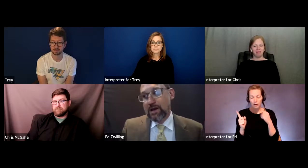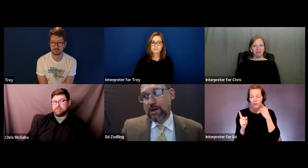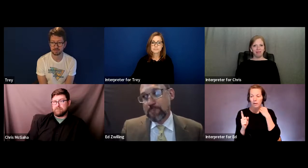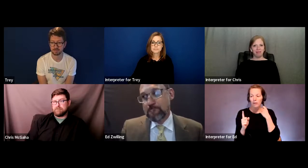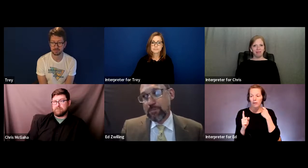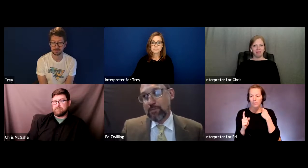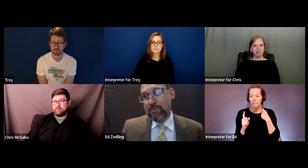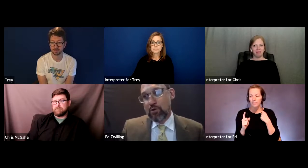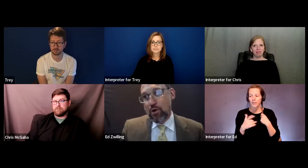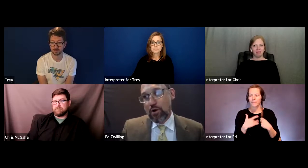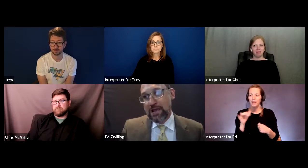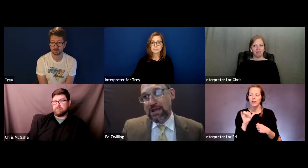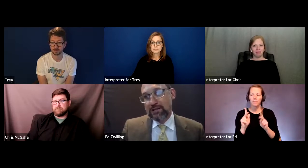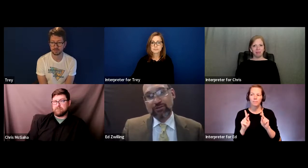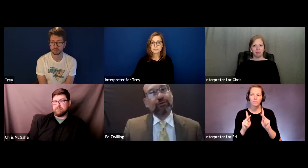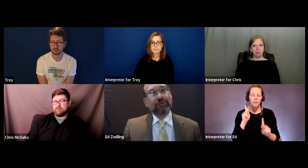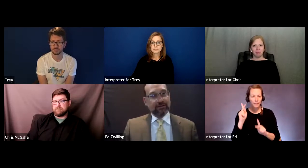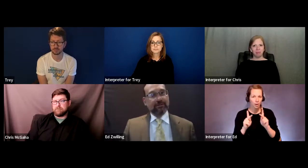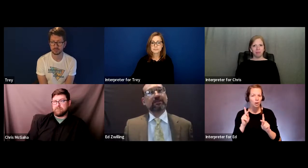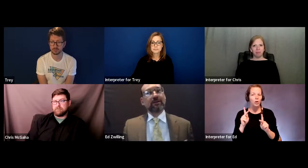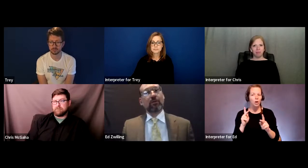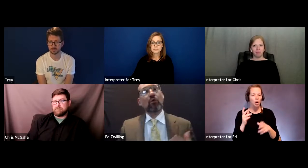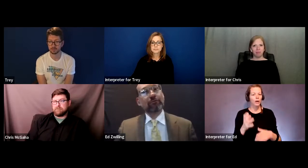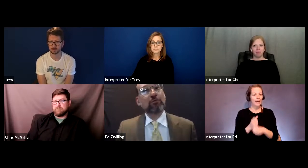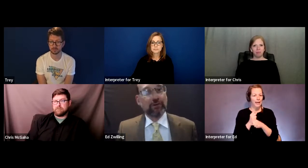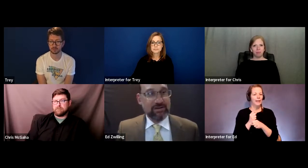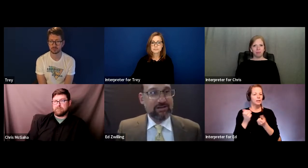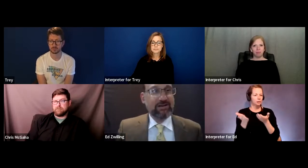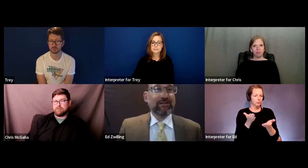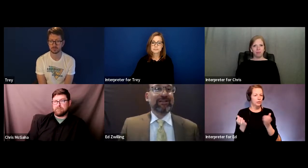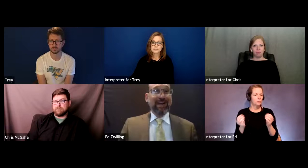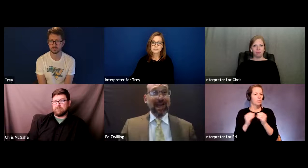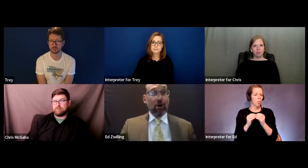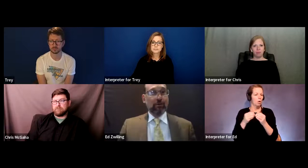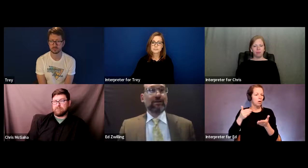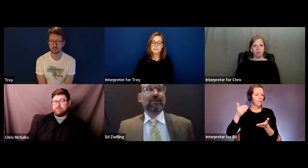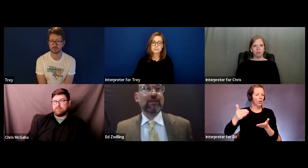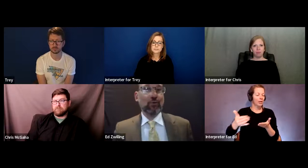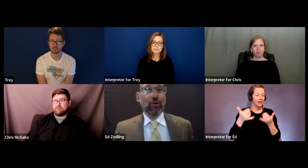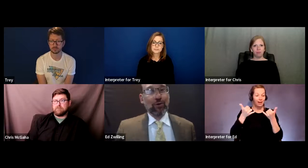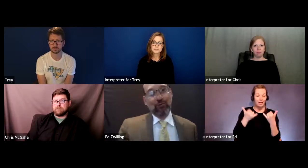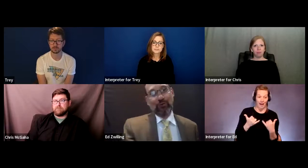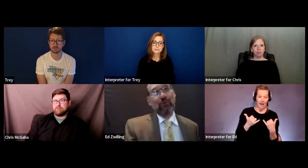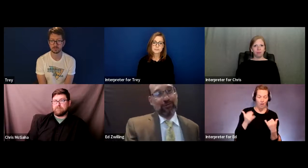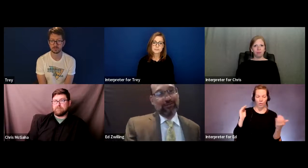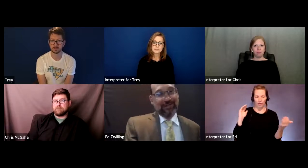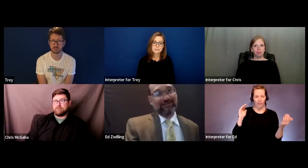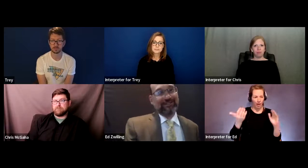that people are getting services more frequently now than they were when we were kids, even